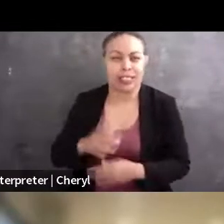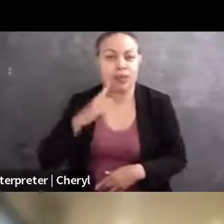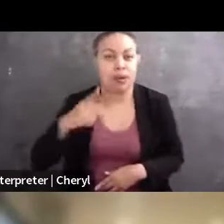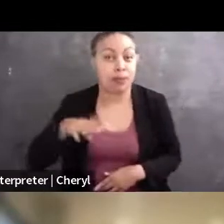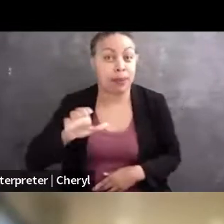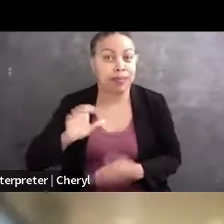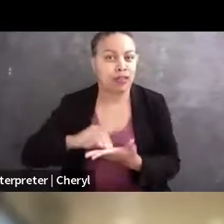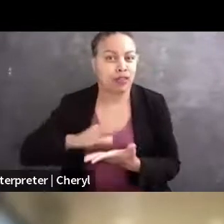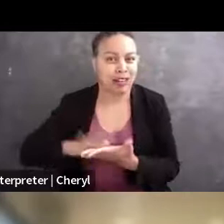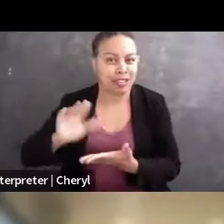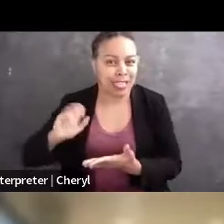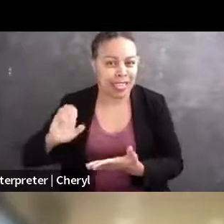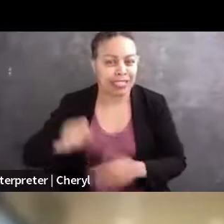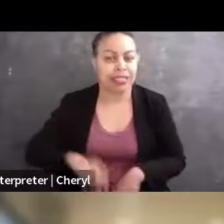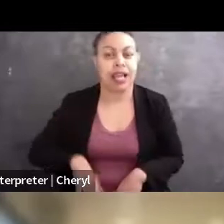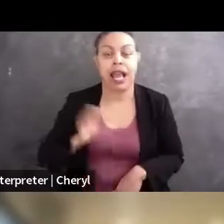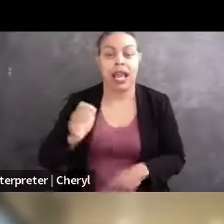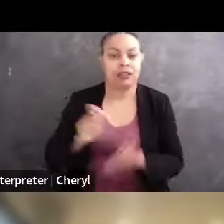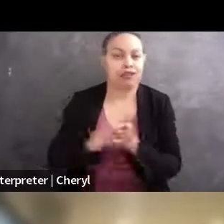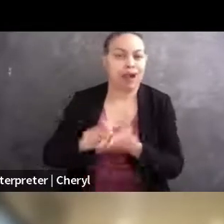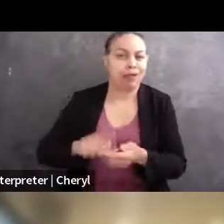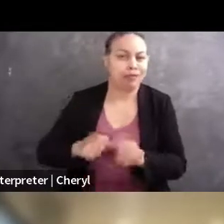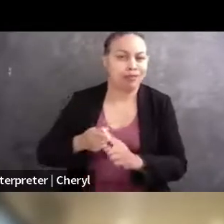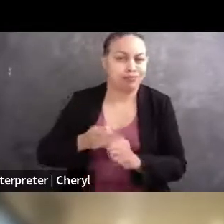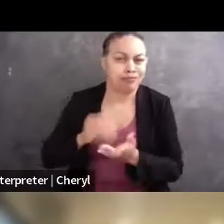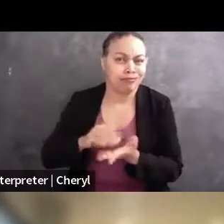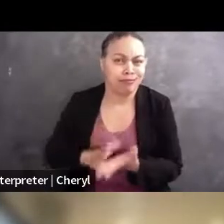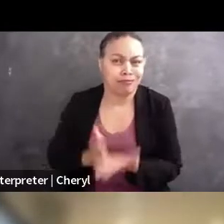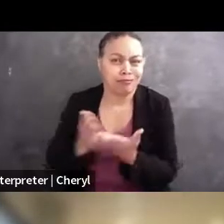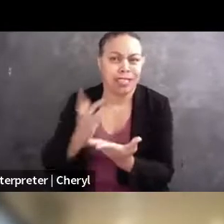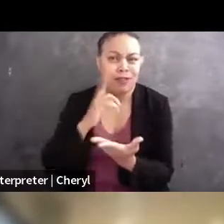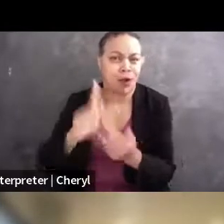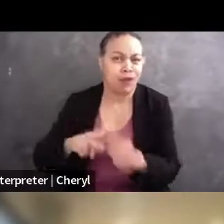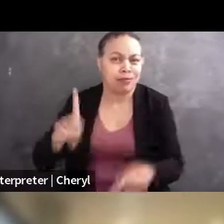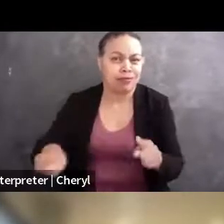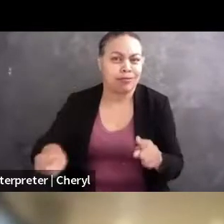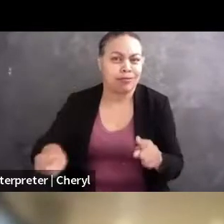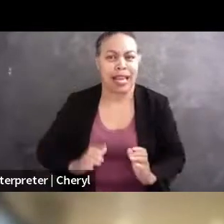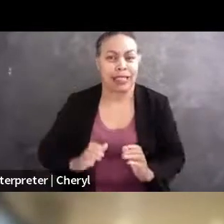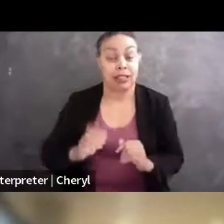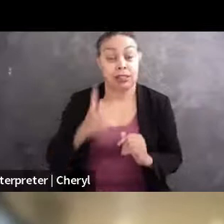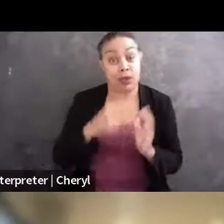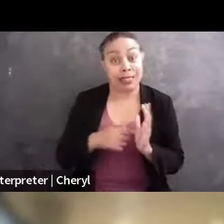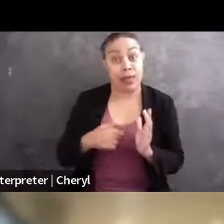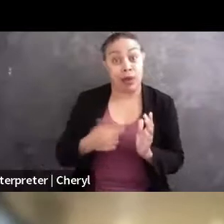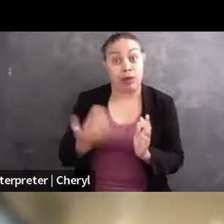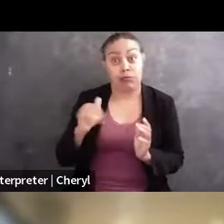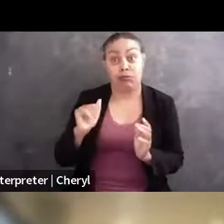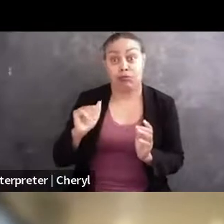as well as amicus brief work for all kinds of clients. For example, earlier this year, I wrote an amicus brief on behalf of the Brennan Center